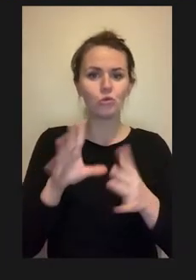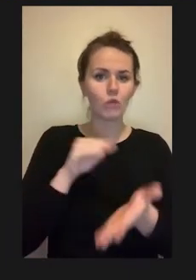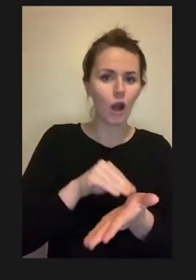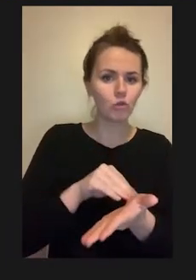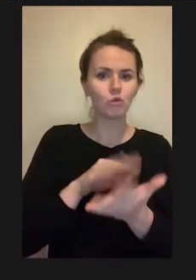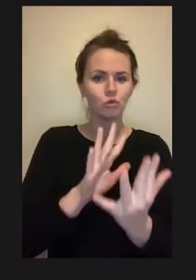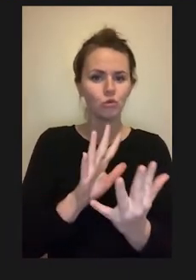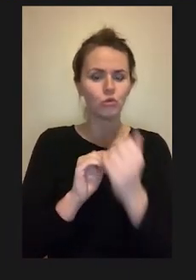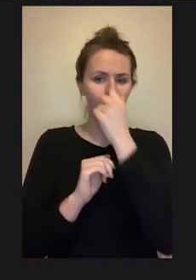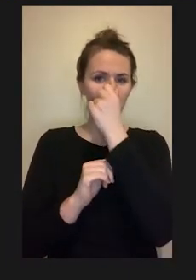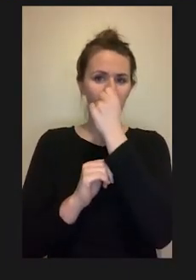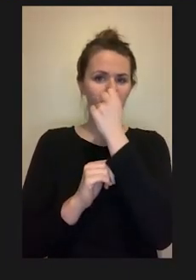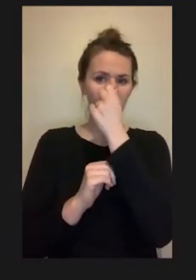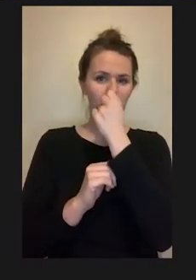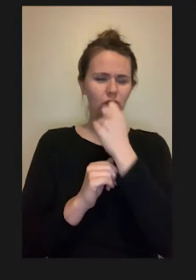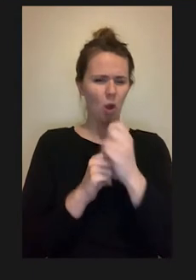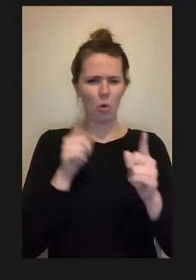So this is the problem that we decide to look at